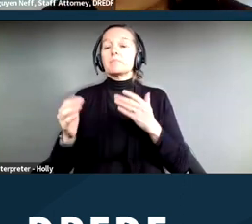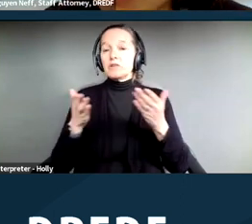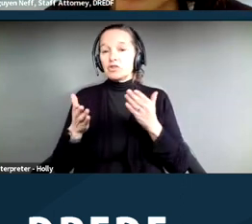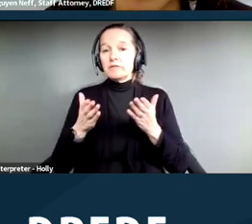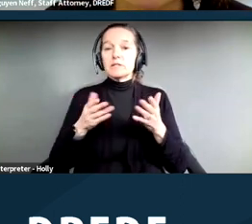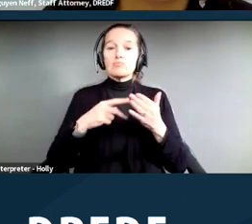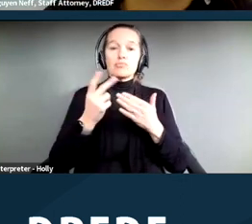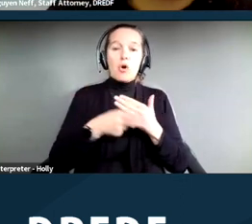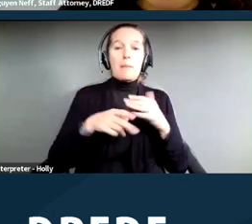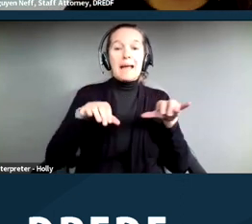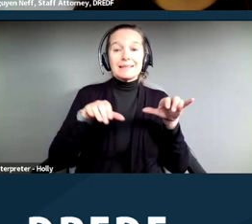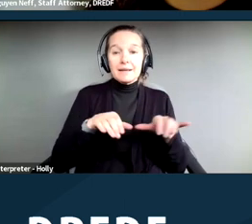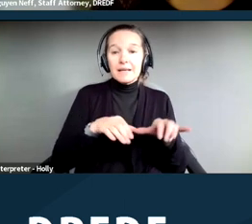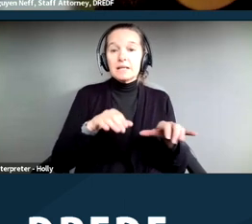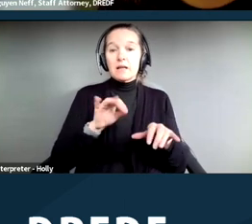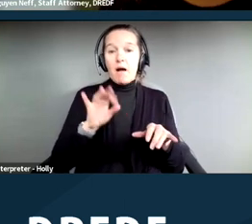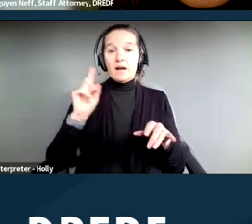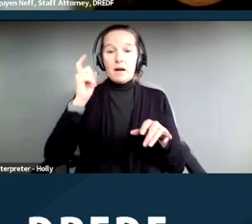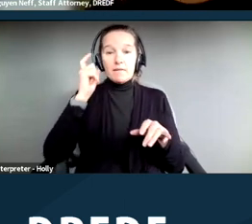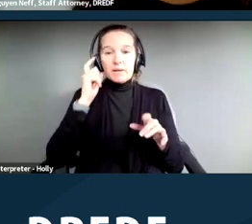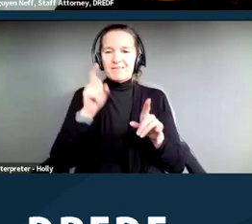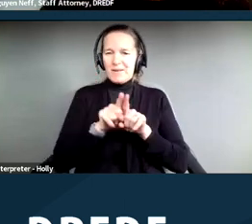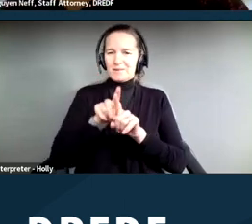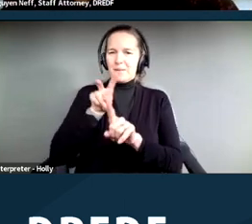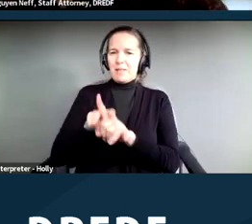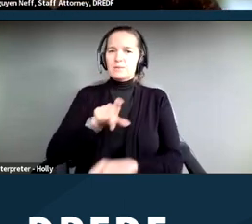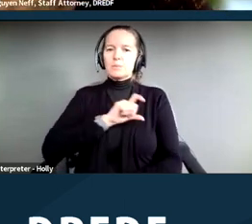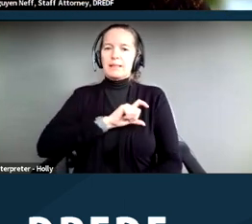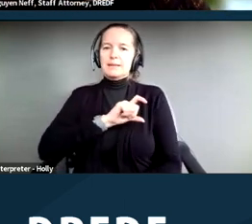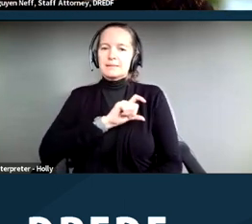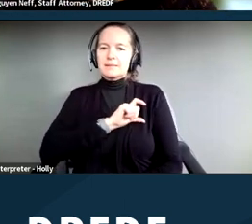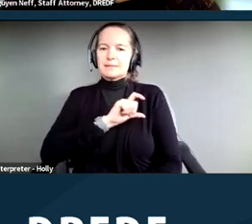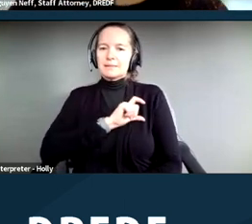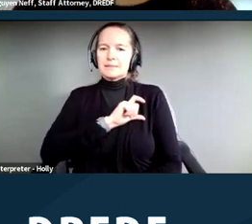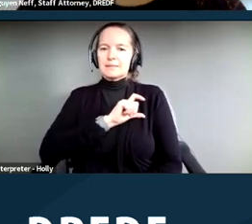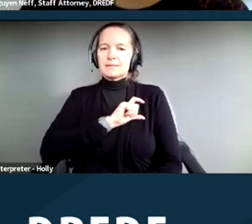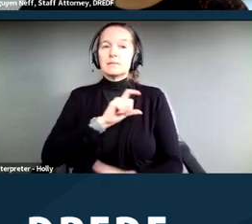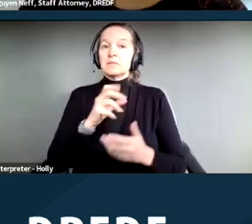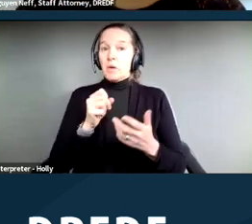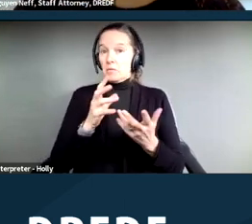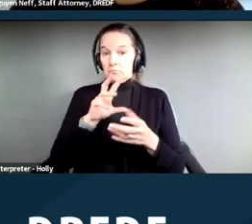of the government also apply to police activities. So this includes being arrested,